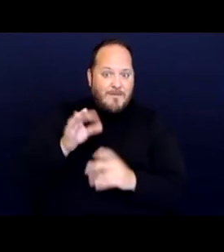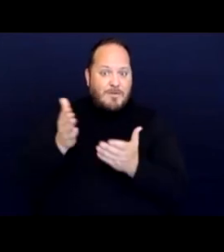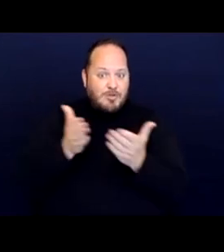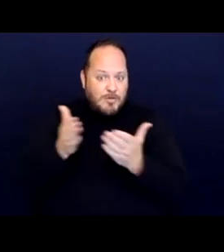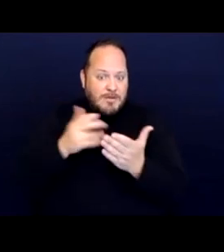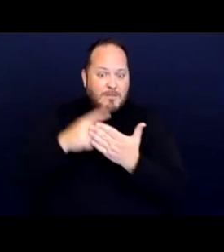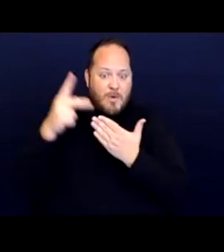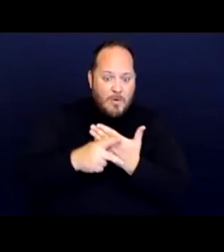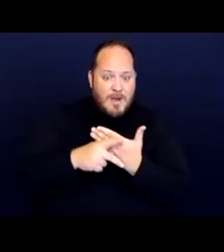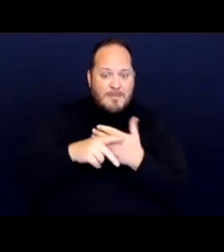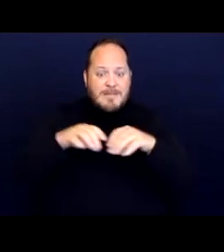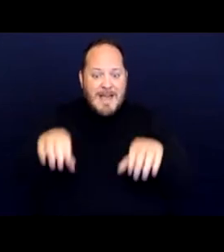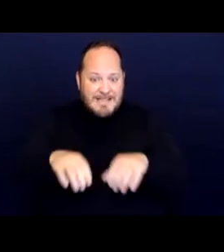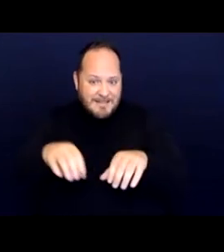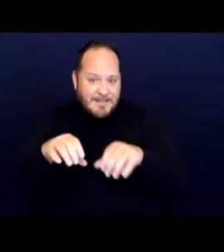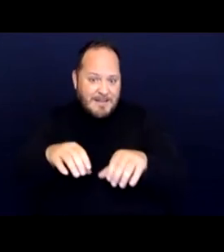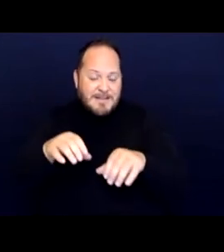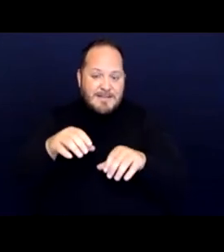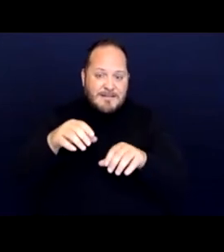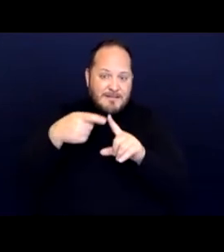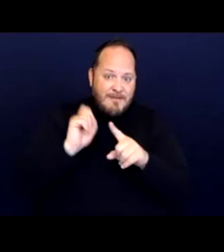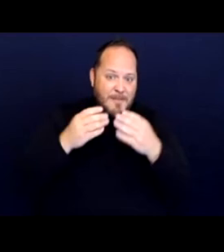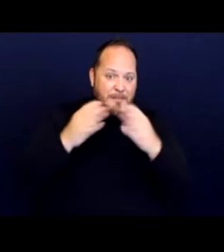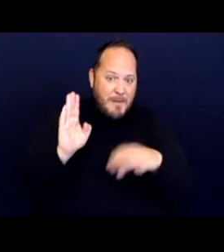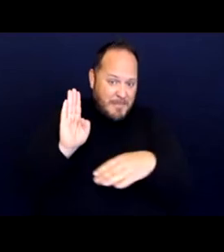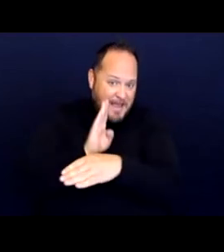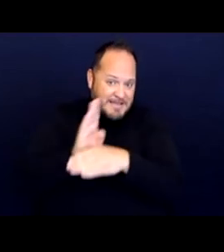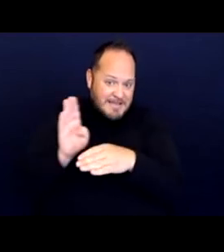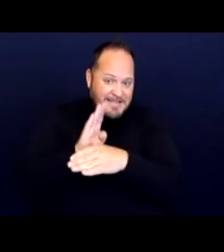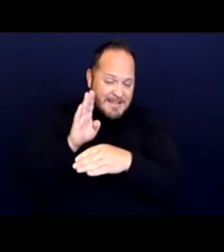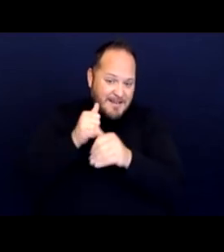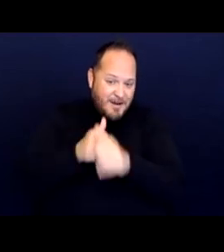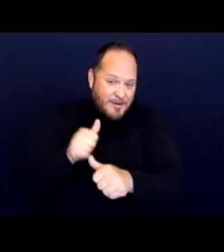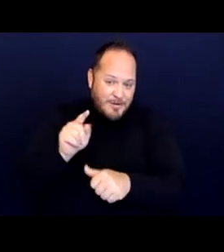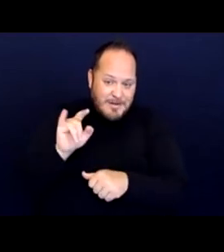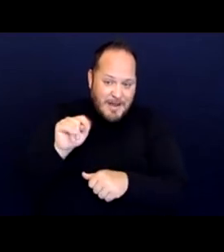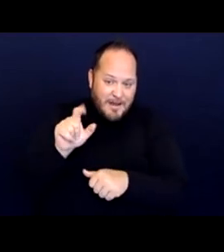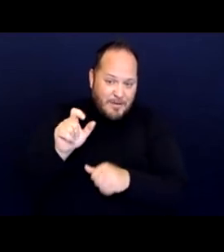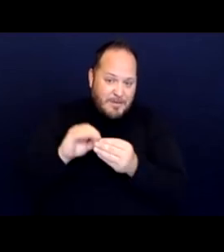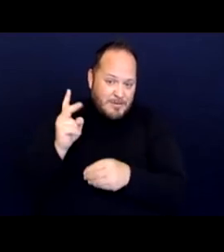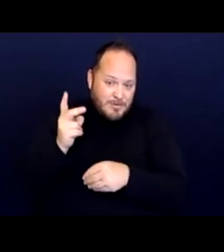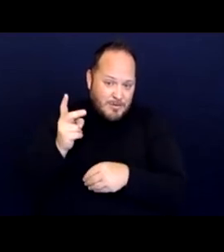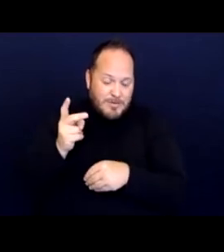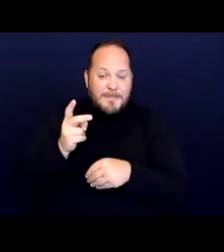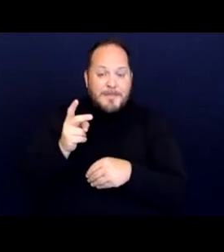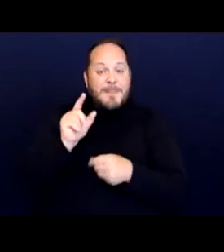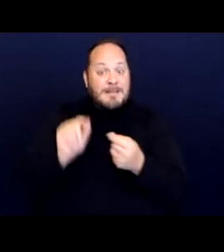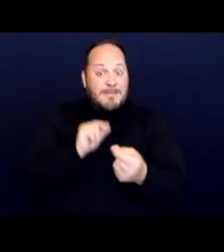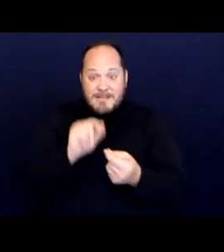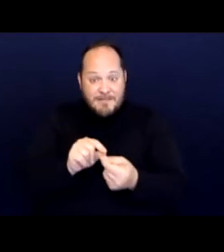or activities of a public entity under title two. And that the specific benefit that McGarry sought